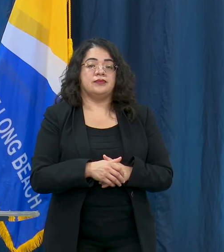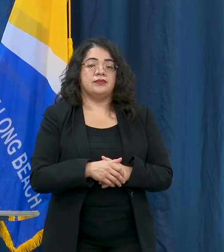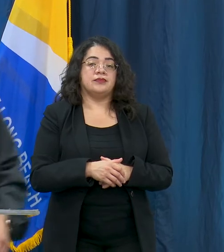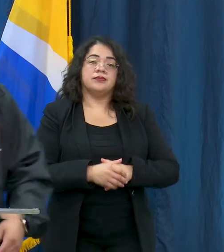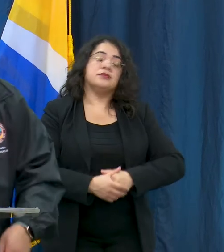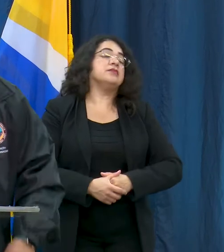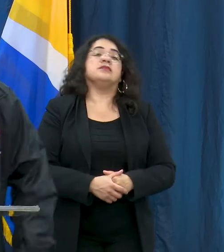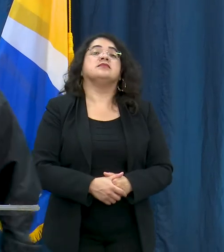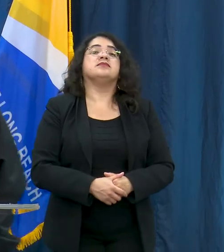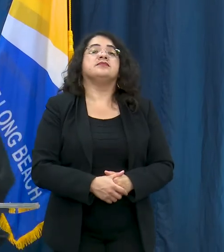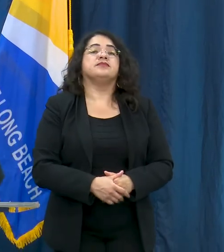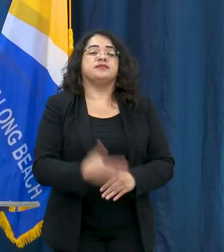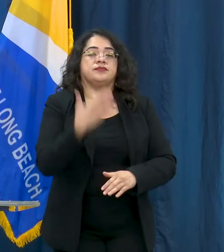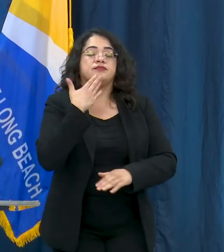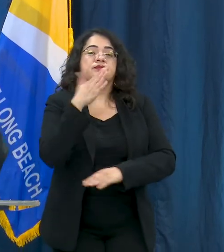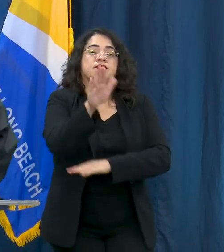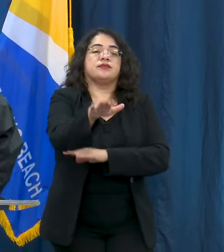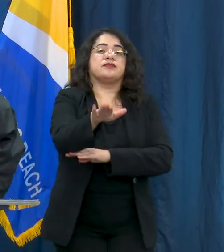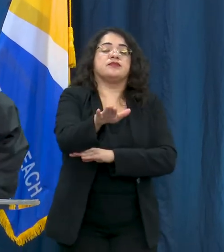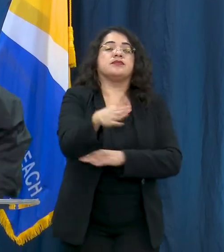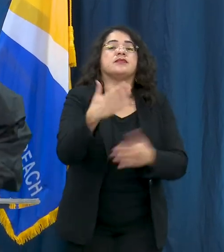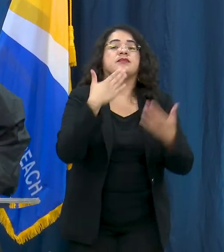Hola, Buenas tardes